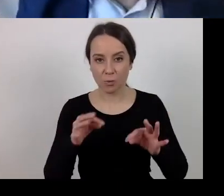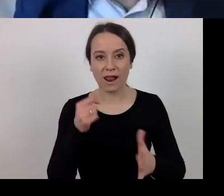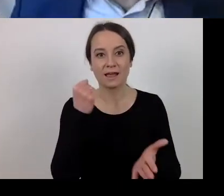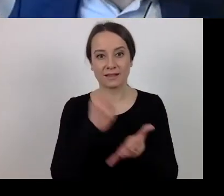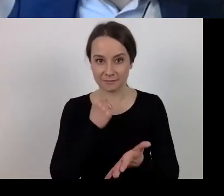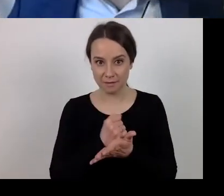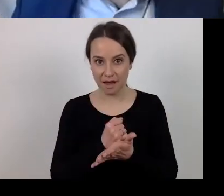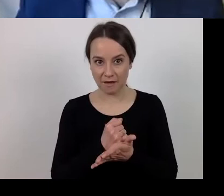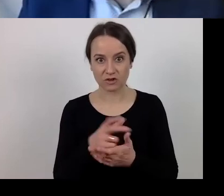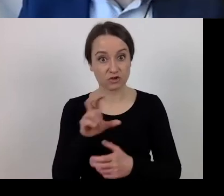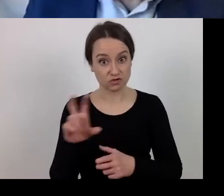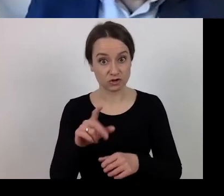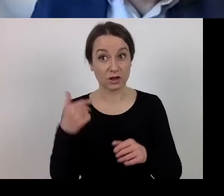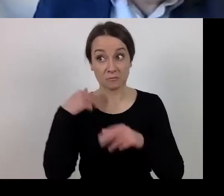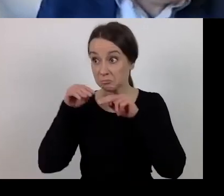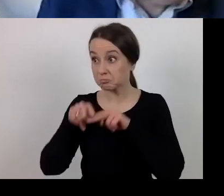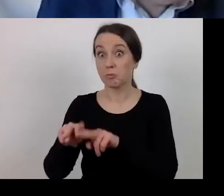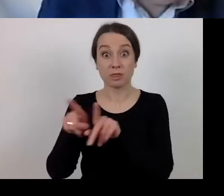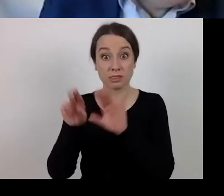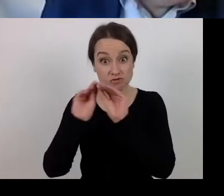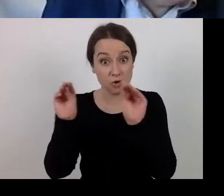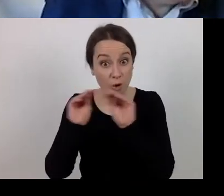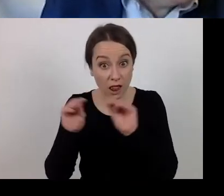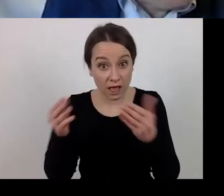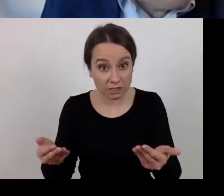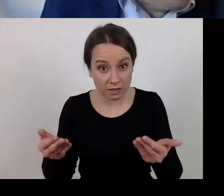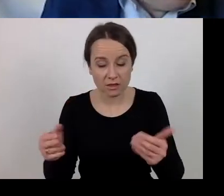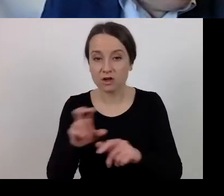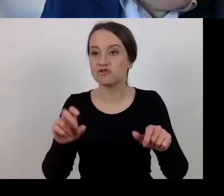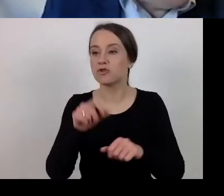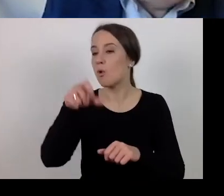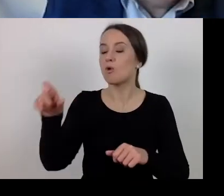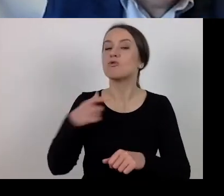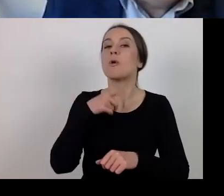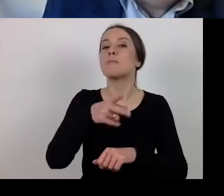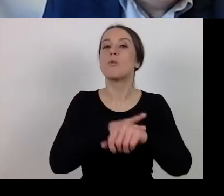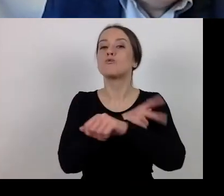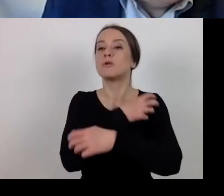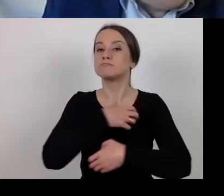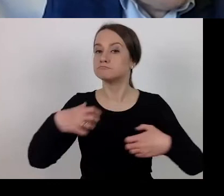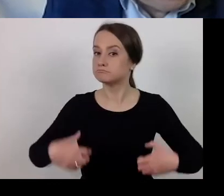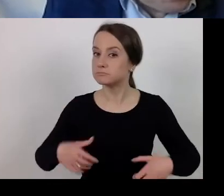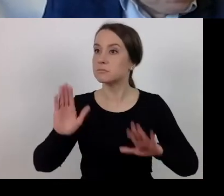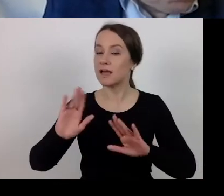or participate in training courses. These issues may be communicated by employees of the Marshal's Office